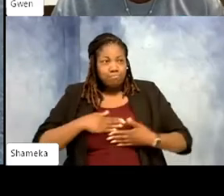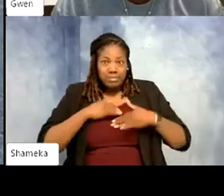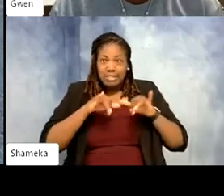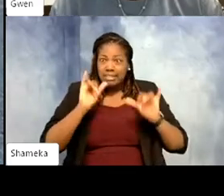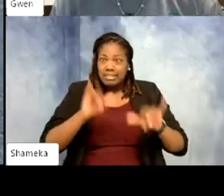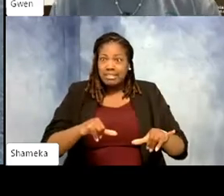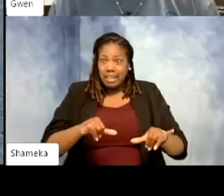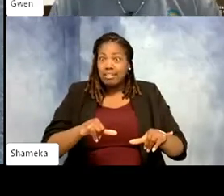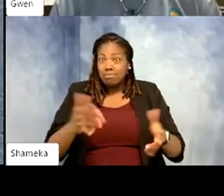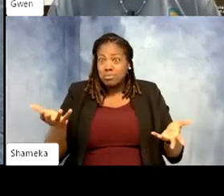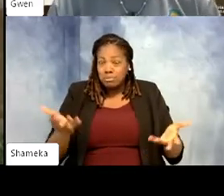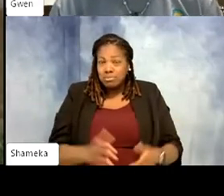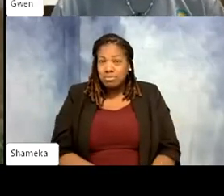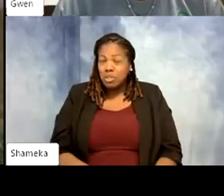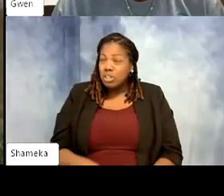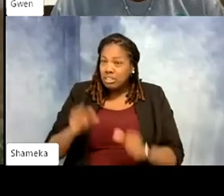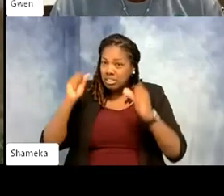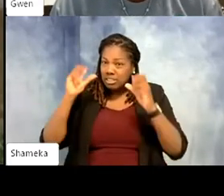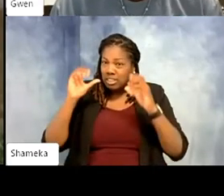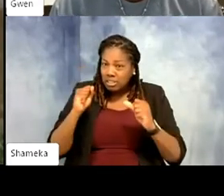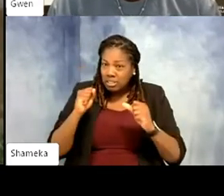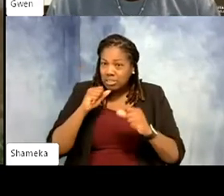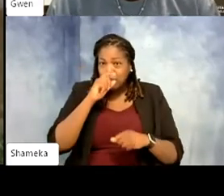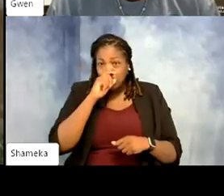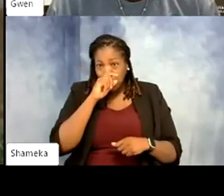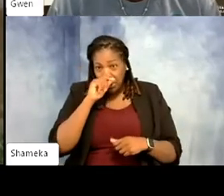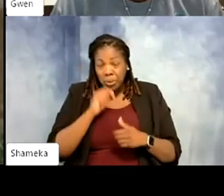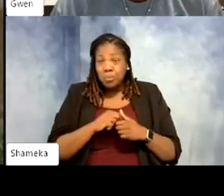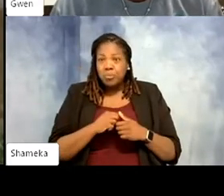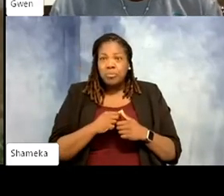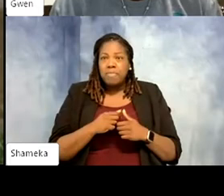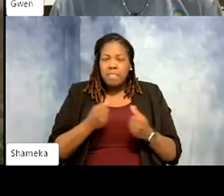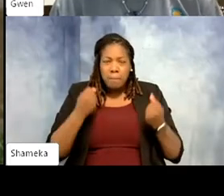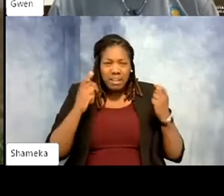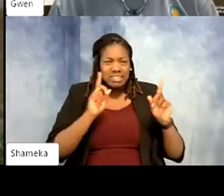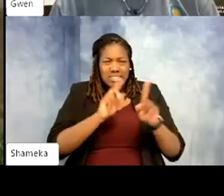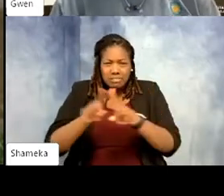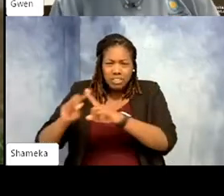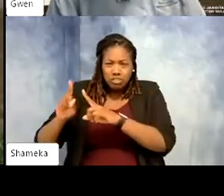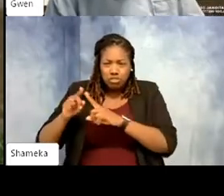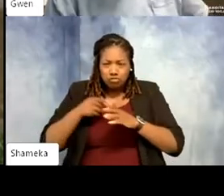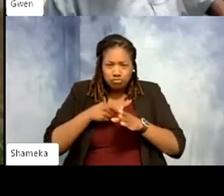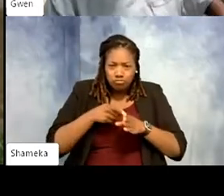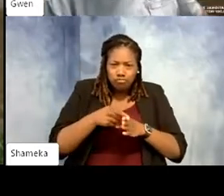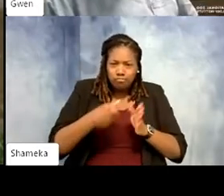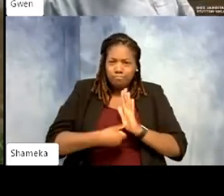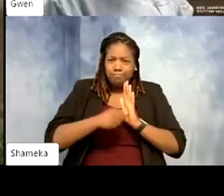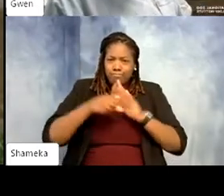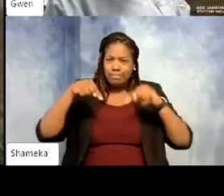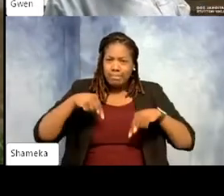Shellie: That's fantastic. Gwen we've featured so many amazing careers on this series but you are our